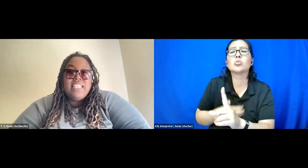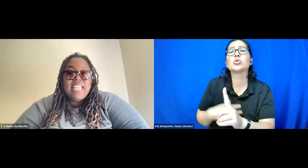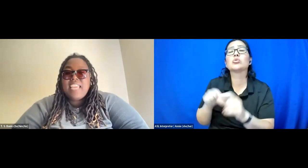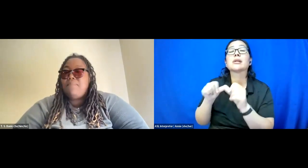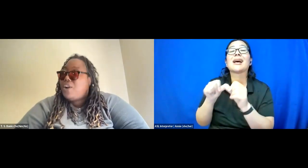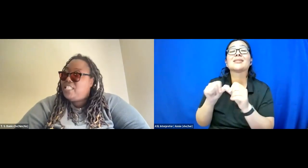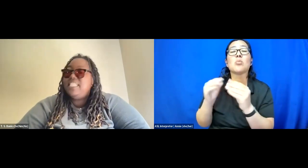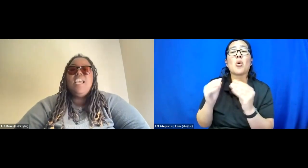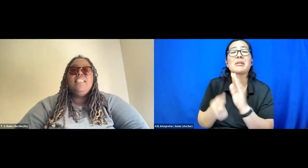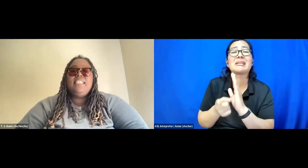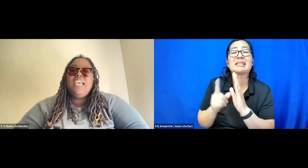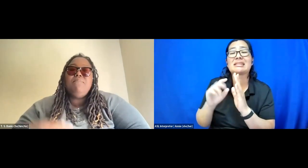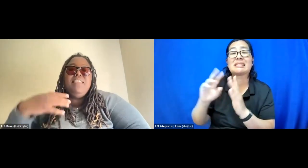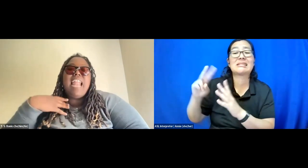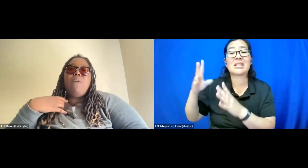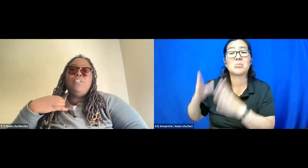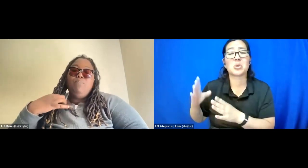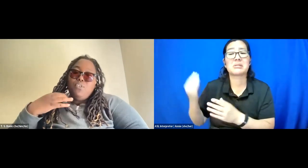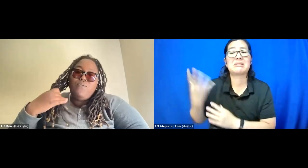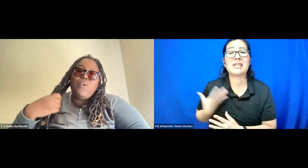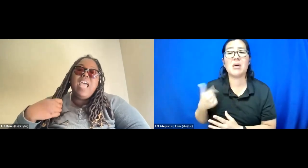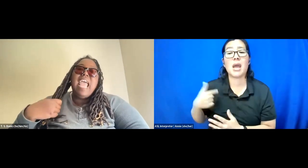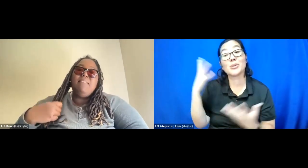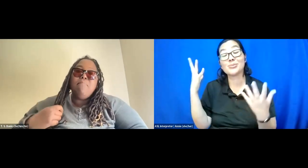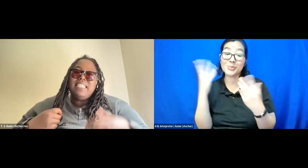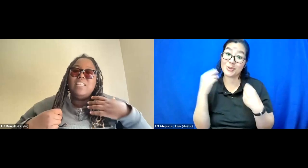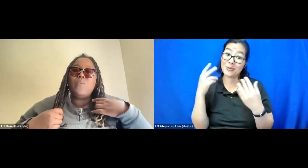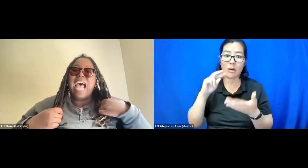than the second person to tell me that I was beautiful and meant it.